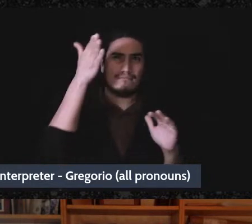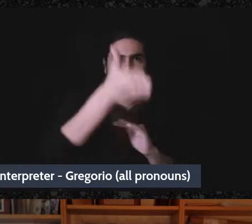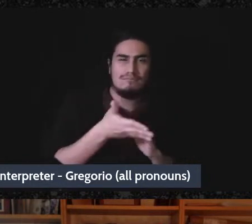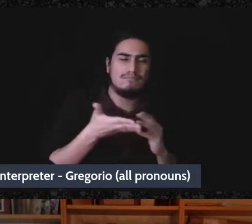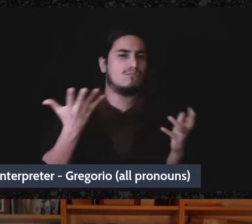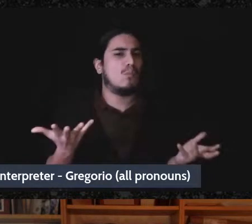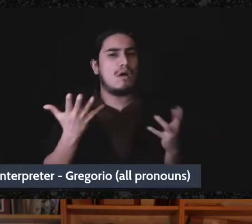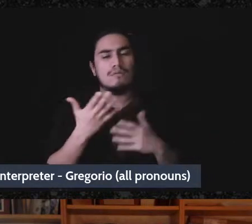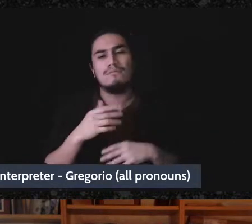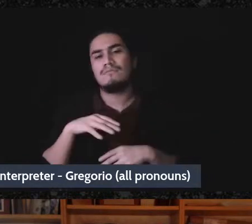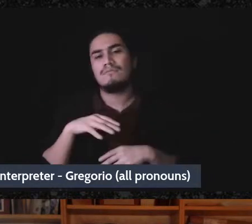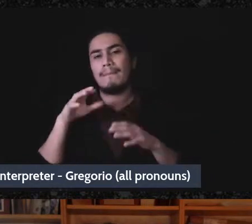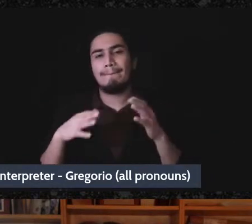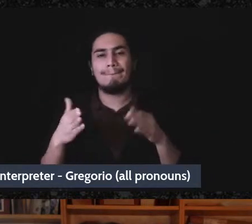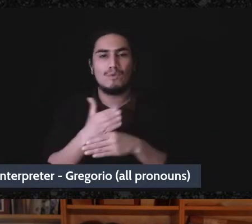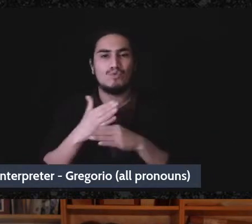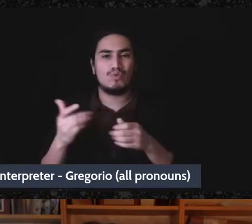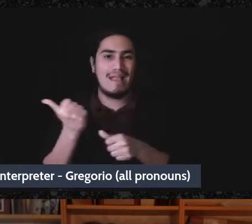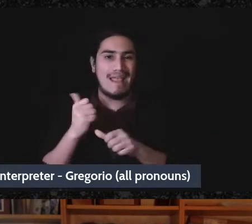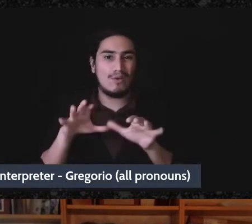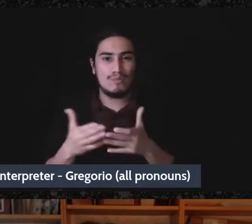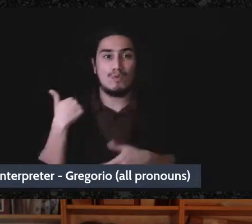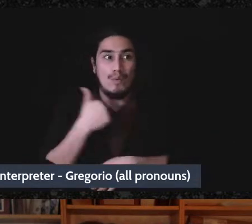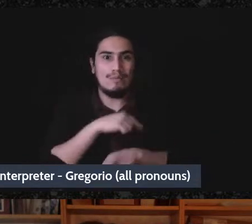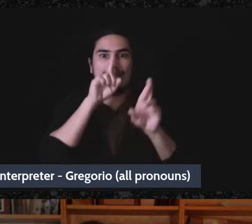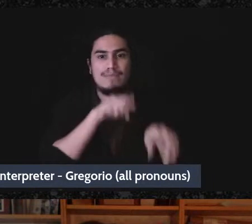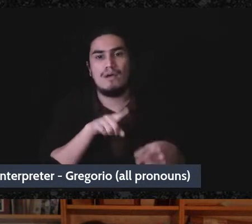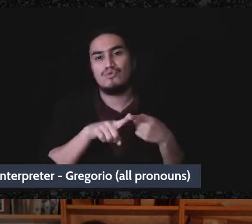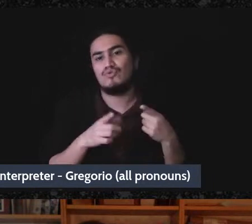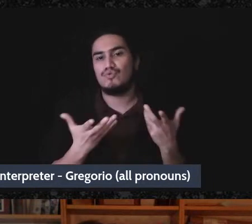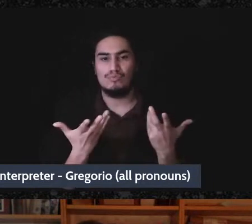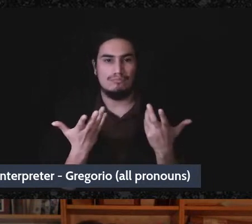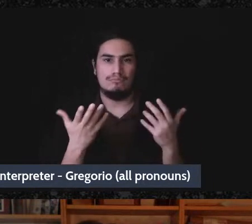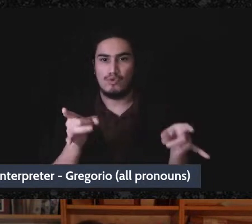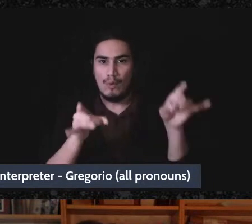are responding to crisis and we often don't kind of set stuff up super intentionally,